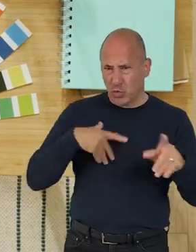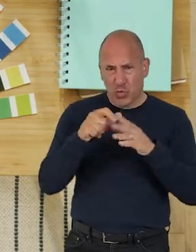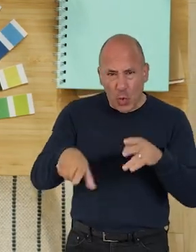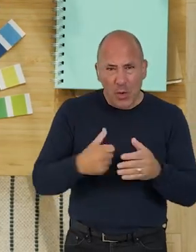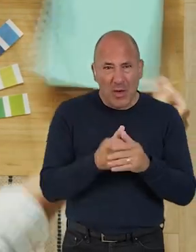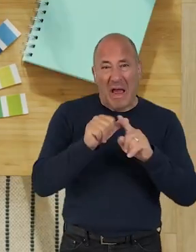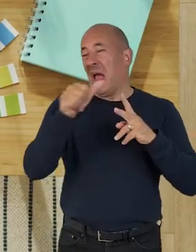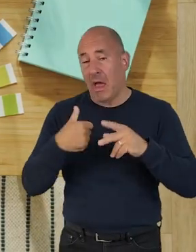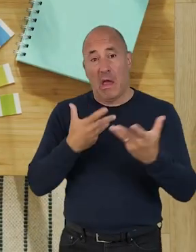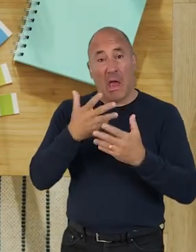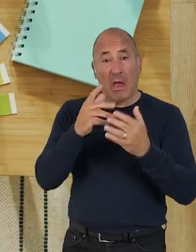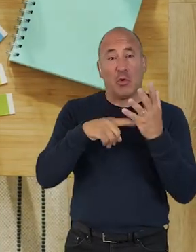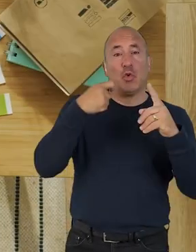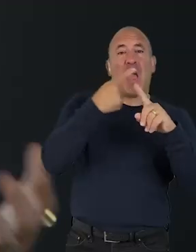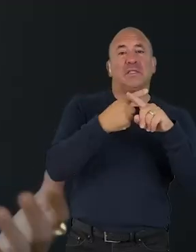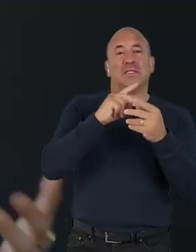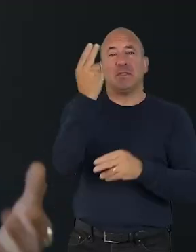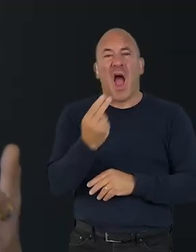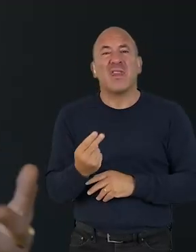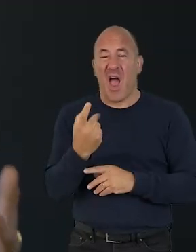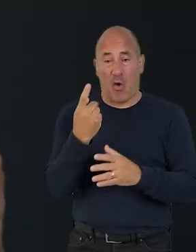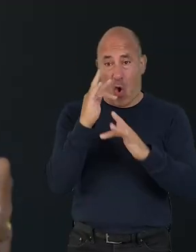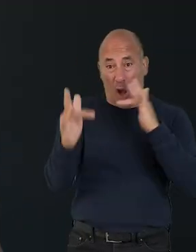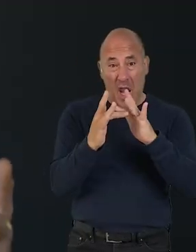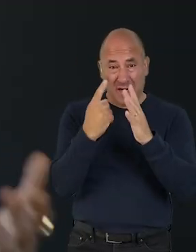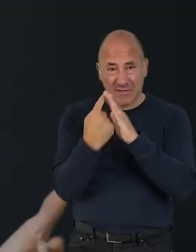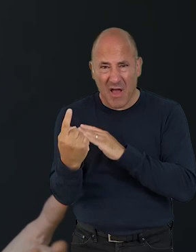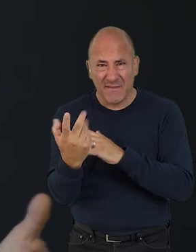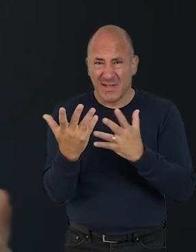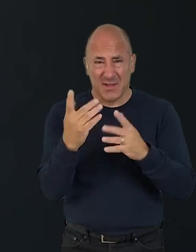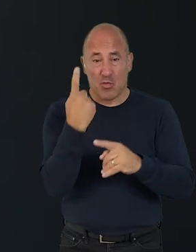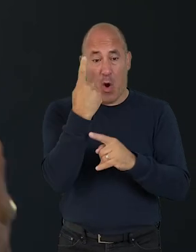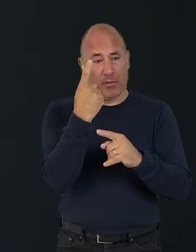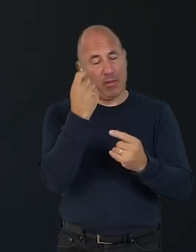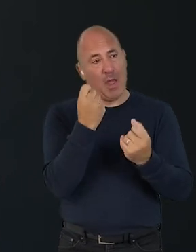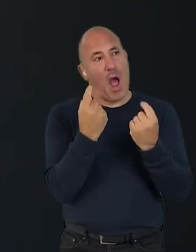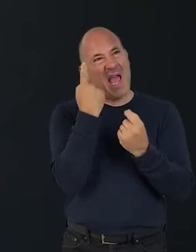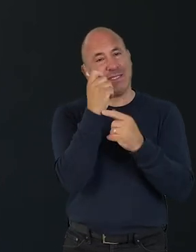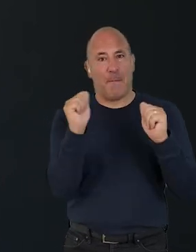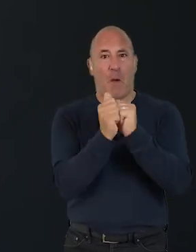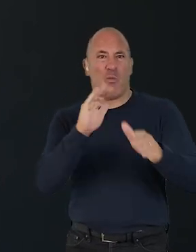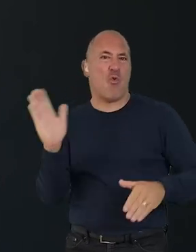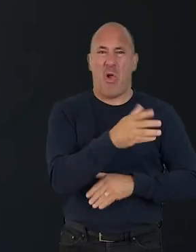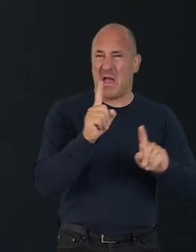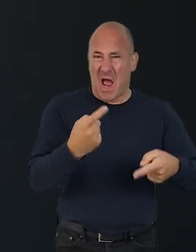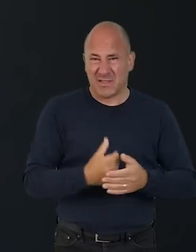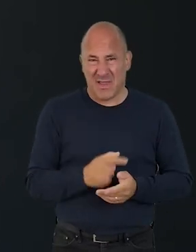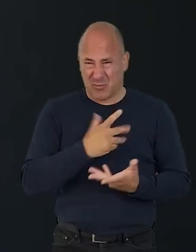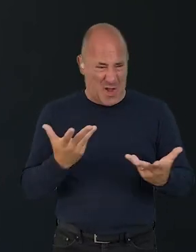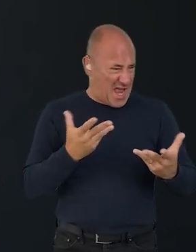who works entirely online. There can be no one-size-fits all approach here, which can make it hard to find useful guides for action.